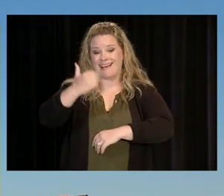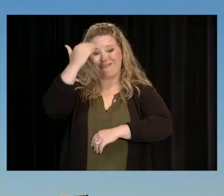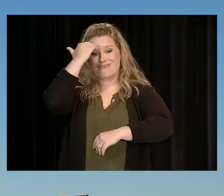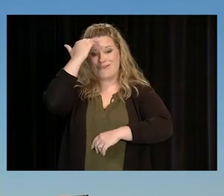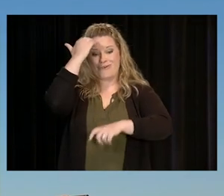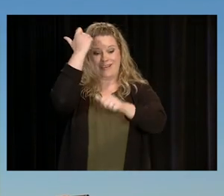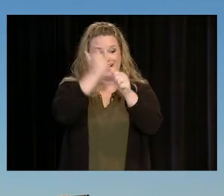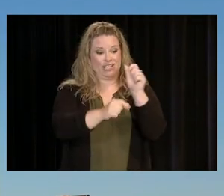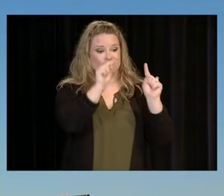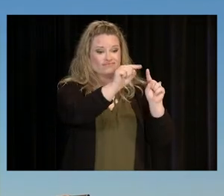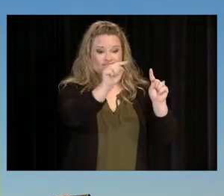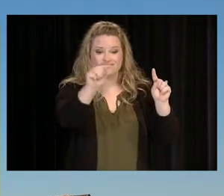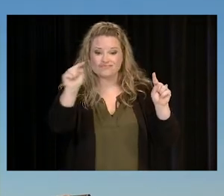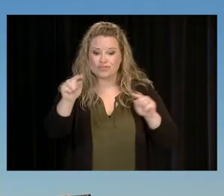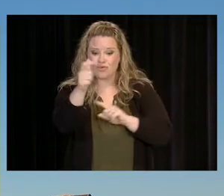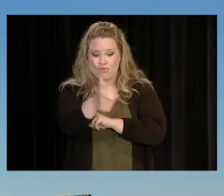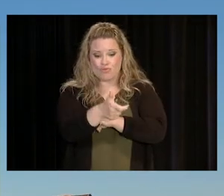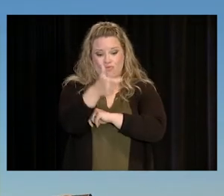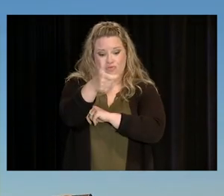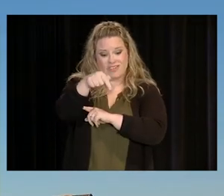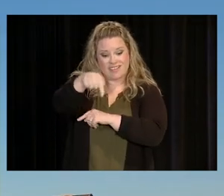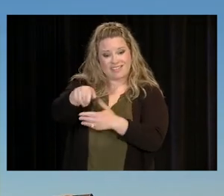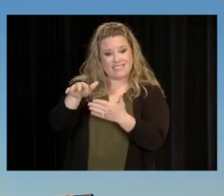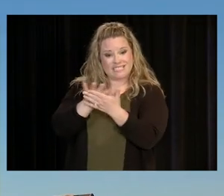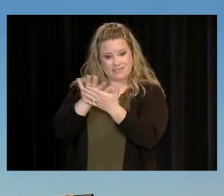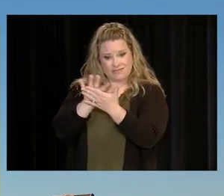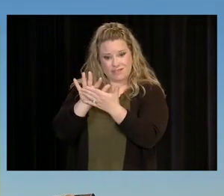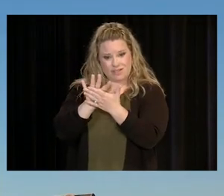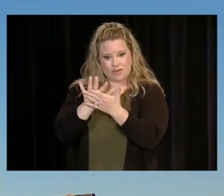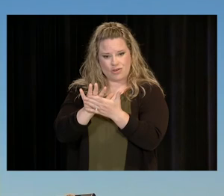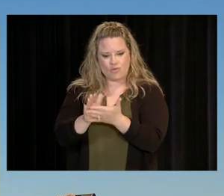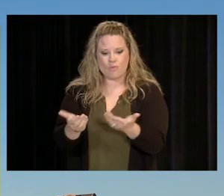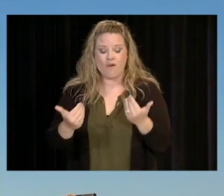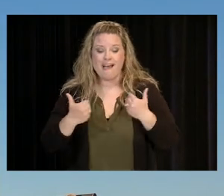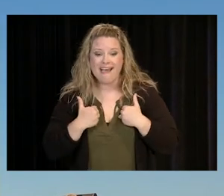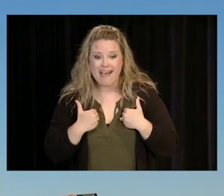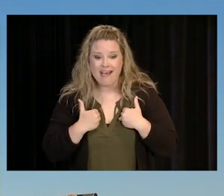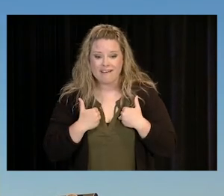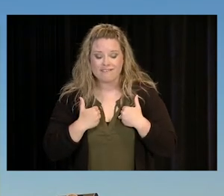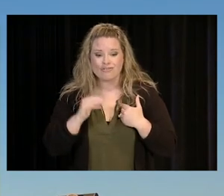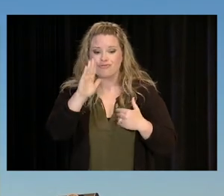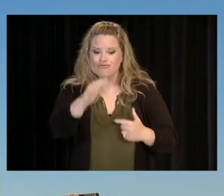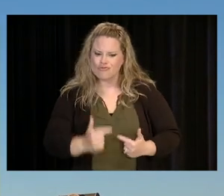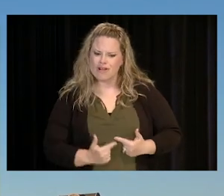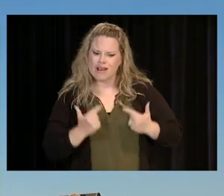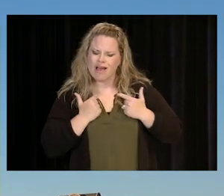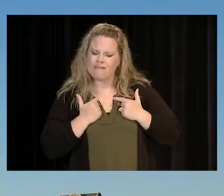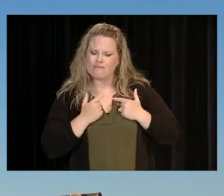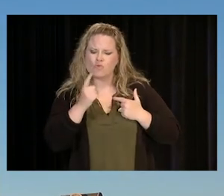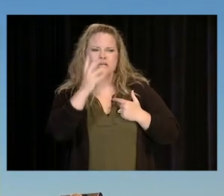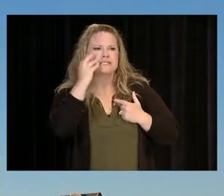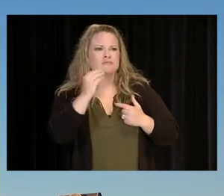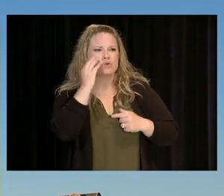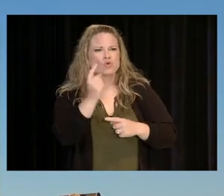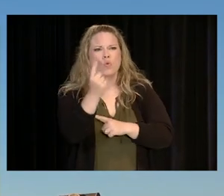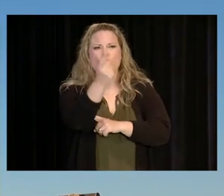AND I KNOW THAT EACH AND EVERY ONE OF YOU WATCHING THIS VIDEO WILL HAVE AT ONE POINT IN YOUR LIFE THAT ONE IDEA.